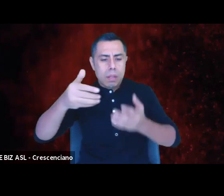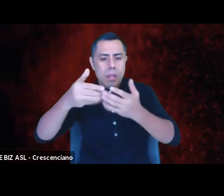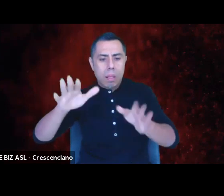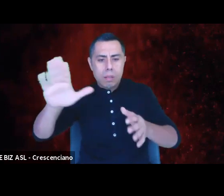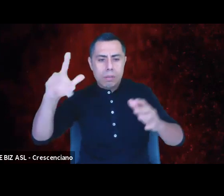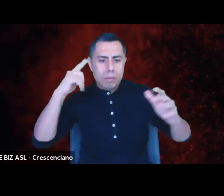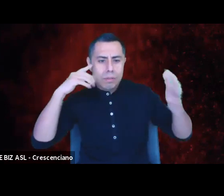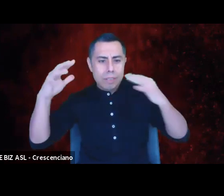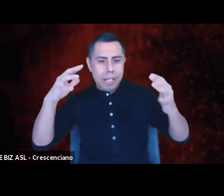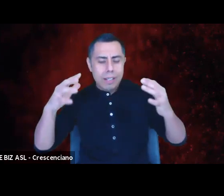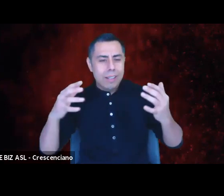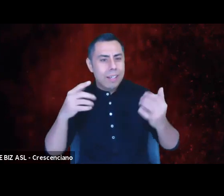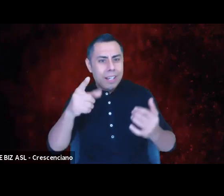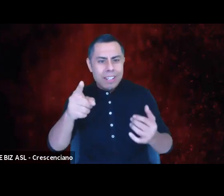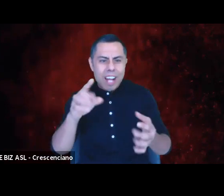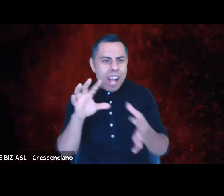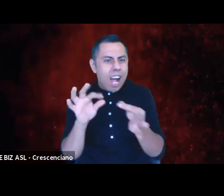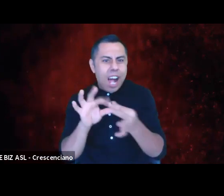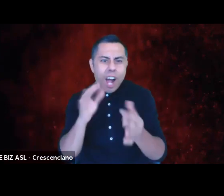right when it was getting good, too, mm.